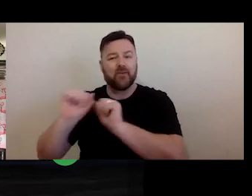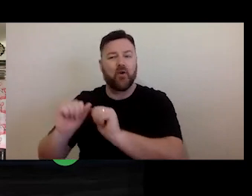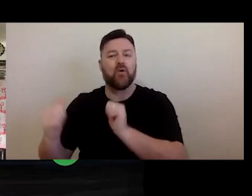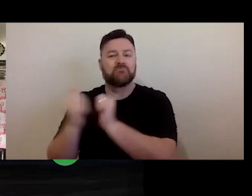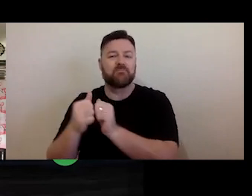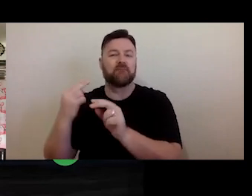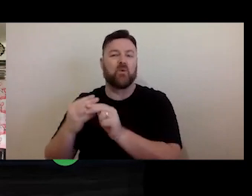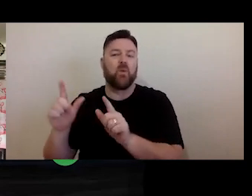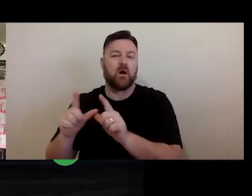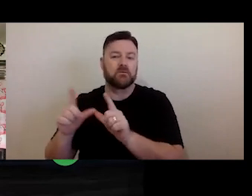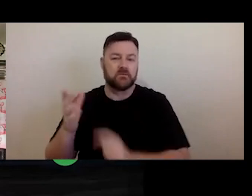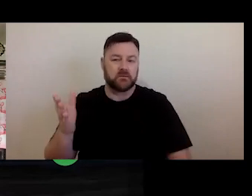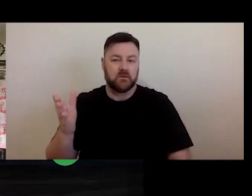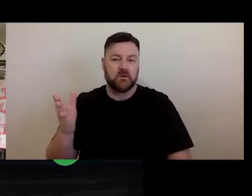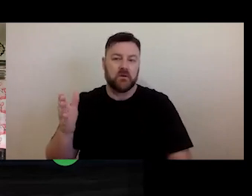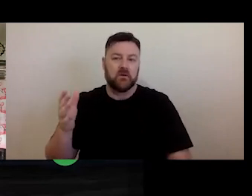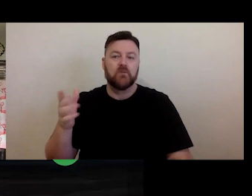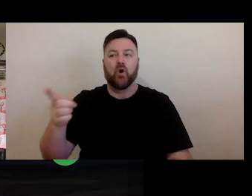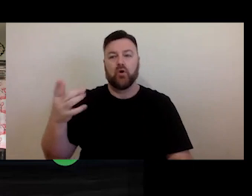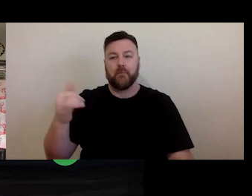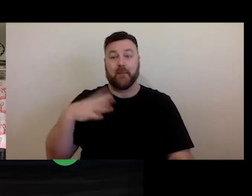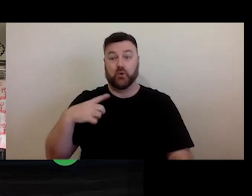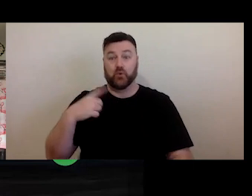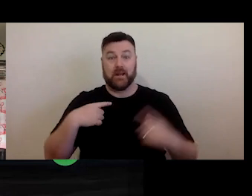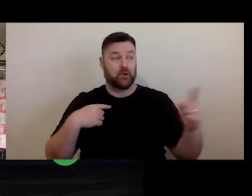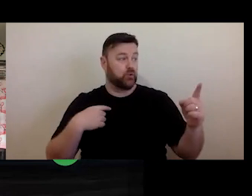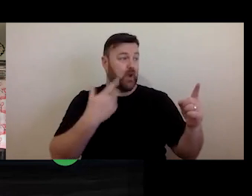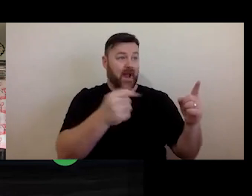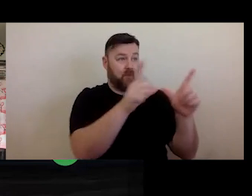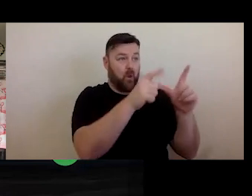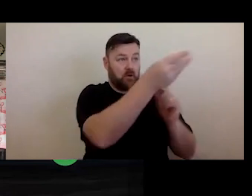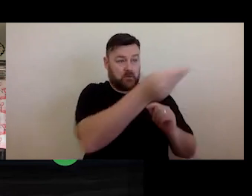place, and you may need to provide a licence as part of - you know,